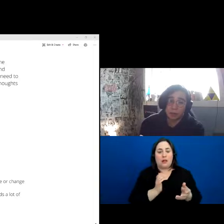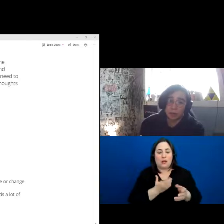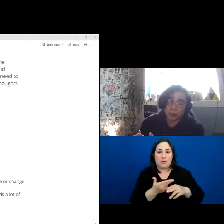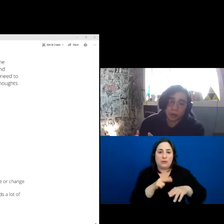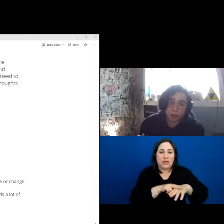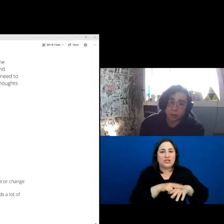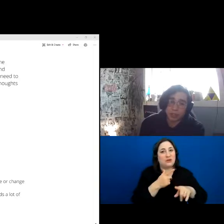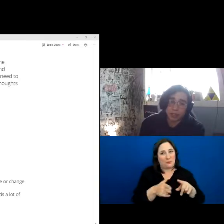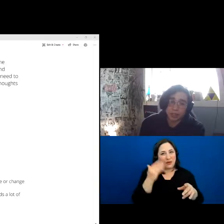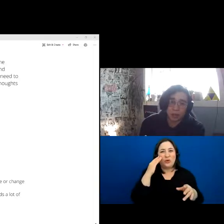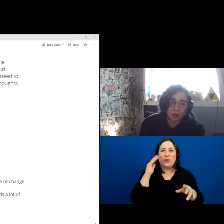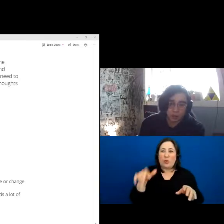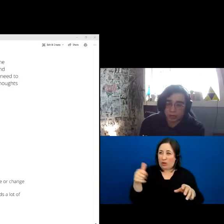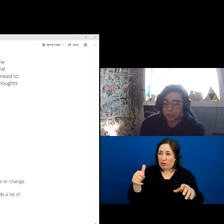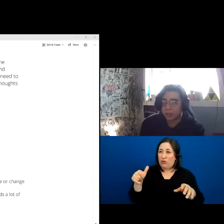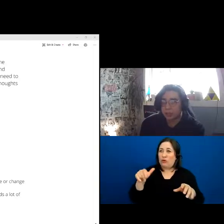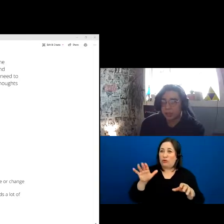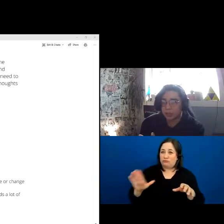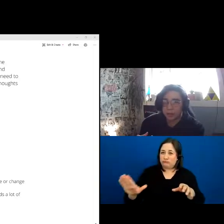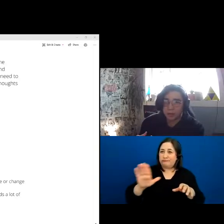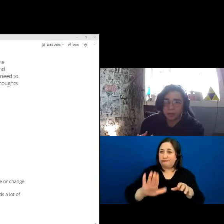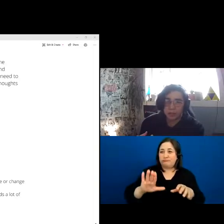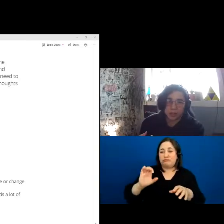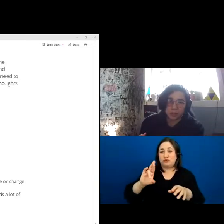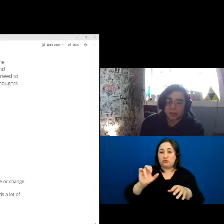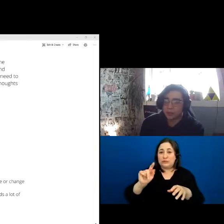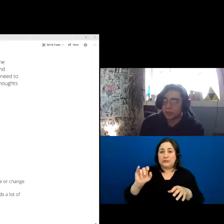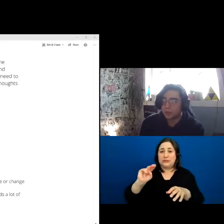at a lot of other places, a lot of other creation stories, a lot of other traditional stories.